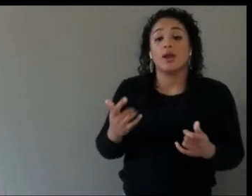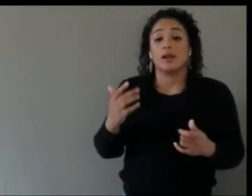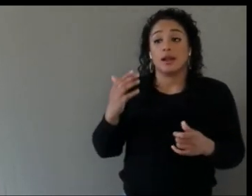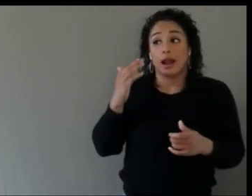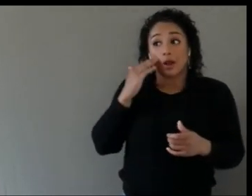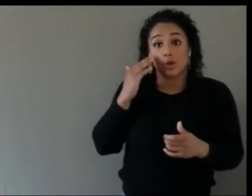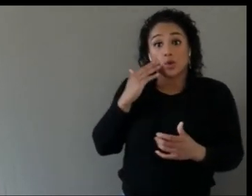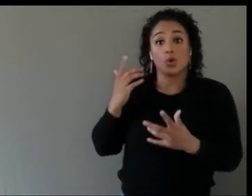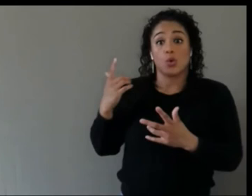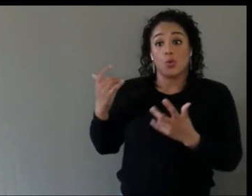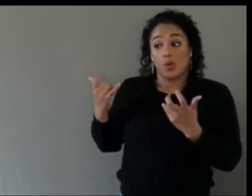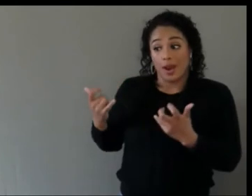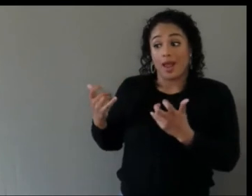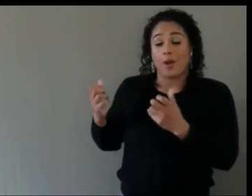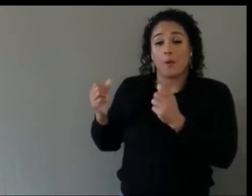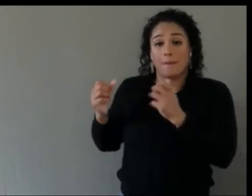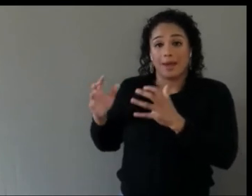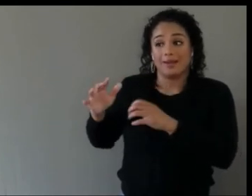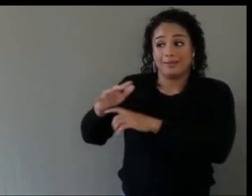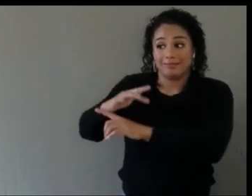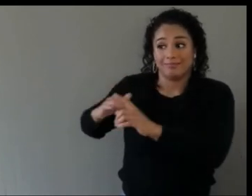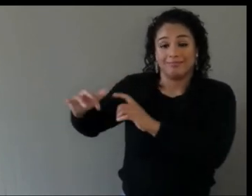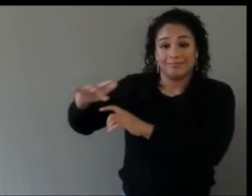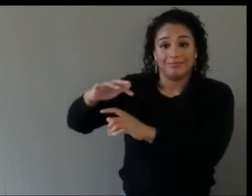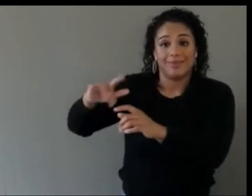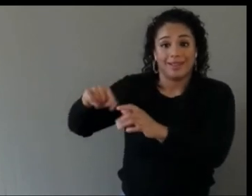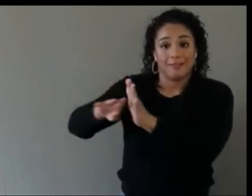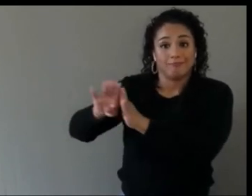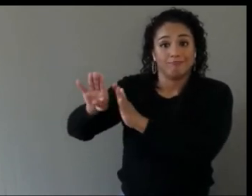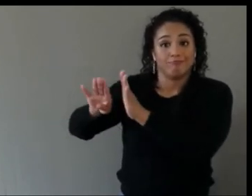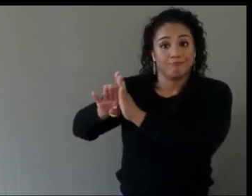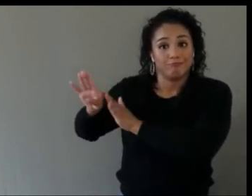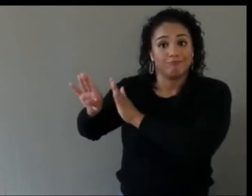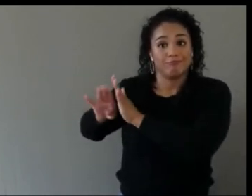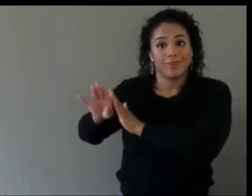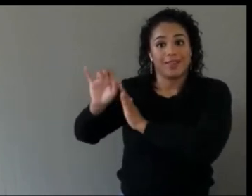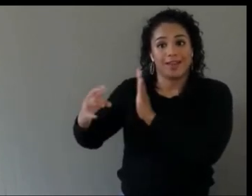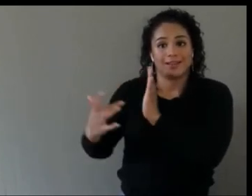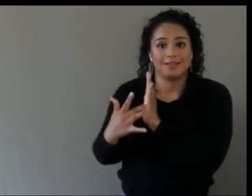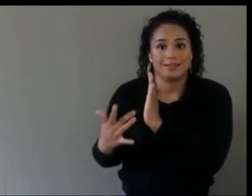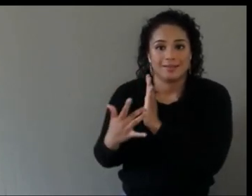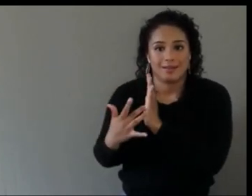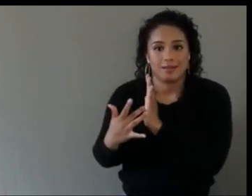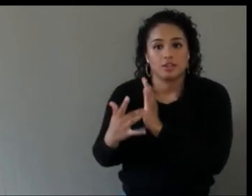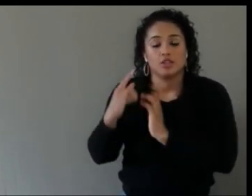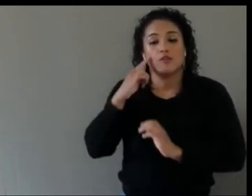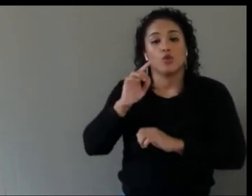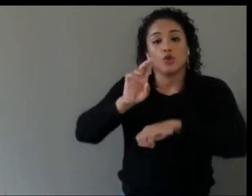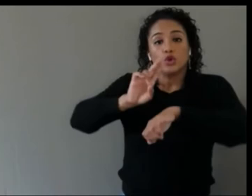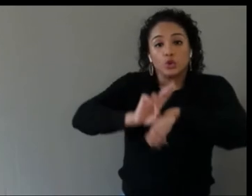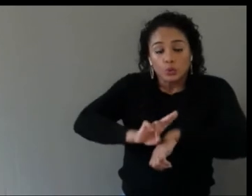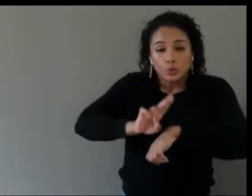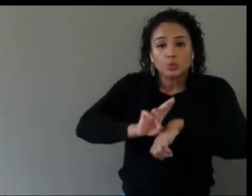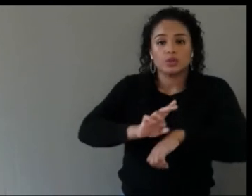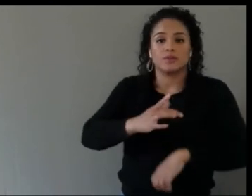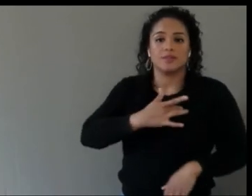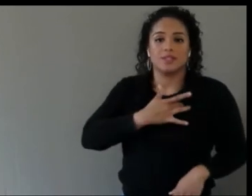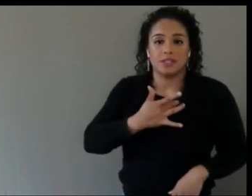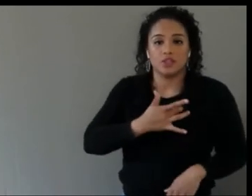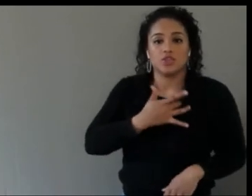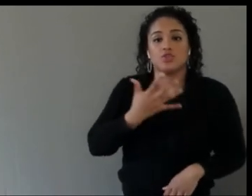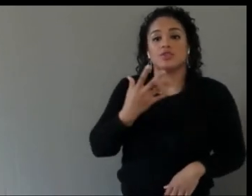for some of that early use of sensors, and sensor enabled capability, because they need